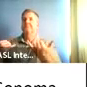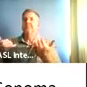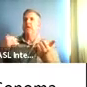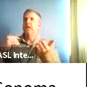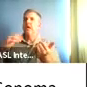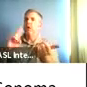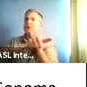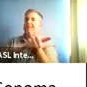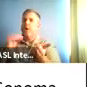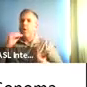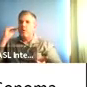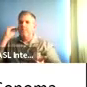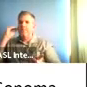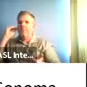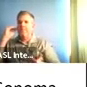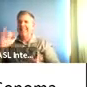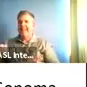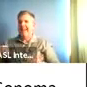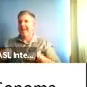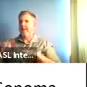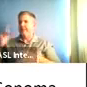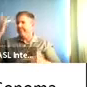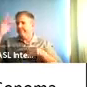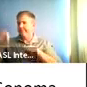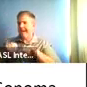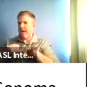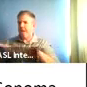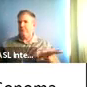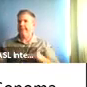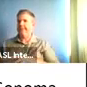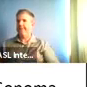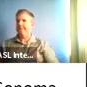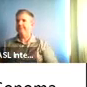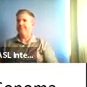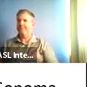overall, there have been nine hundred and fifty three residents and staff